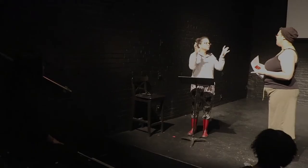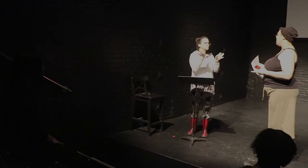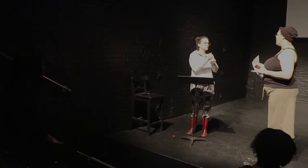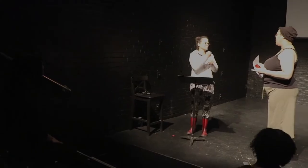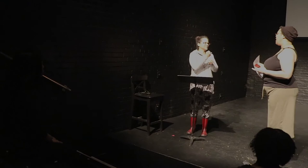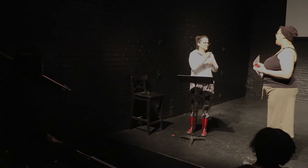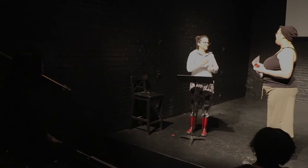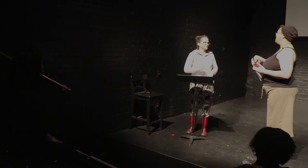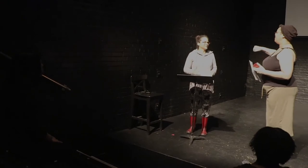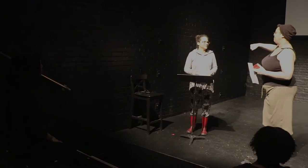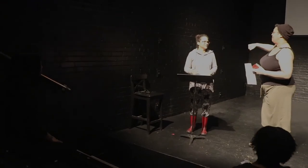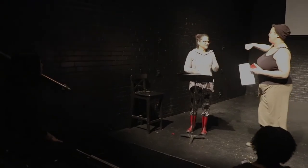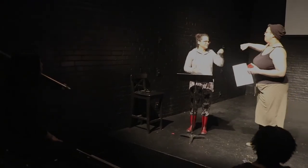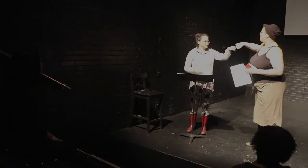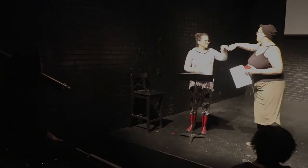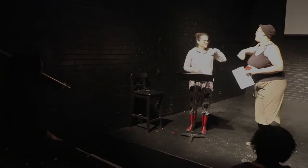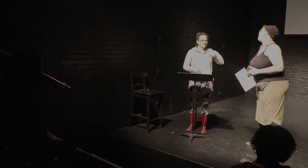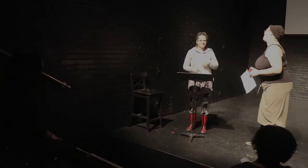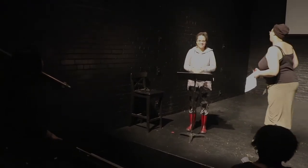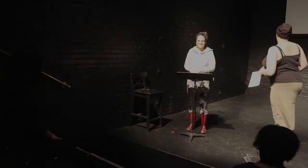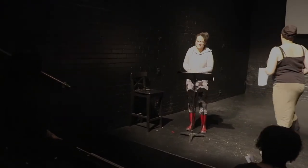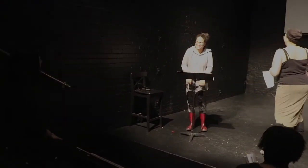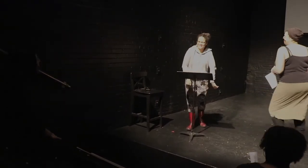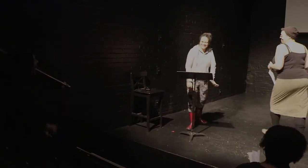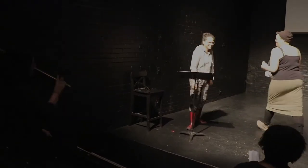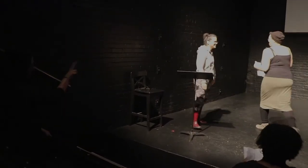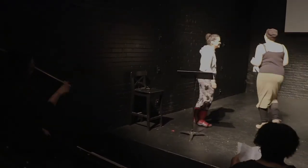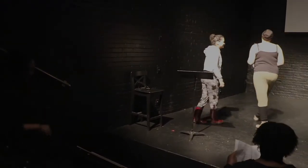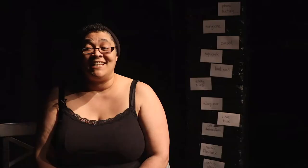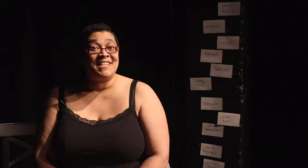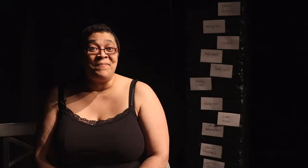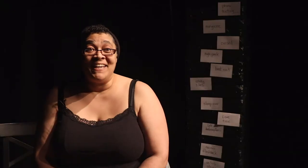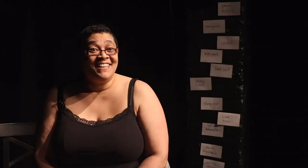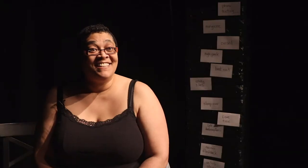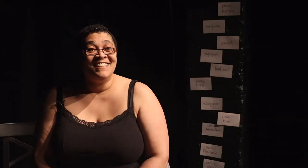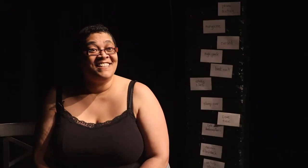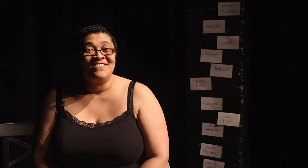that we are successful in persevering and it's something.